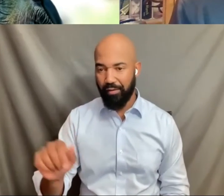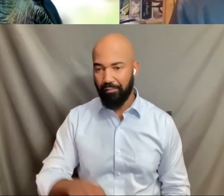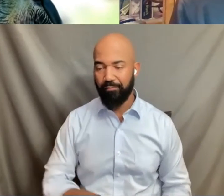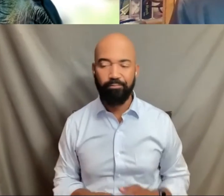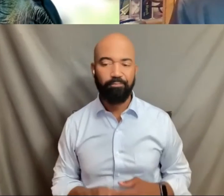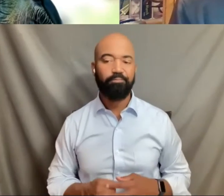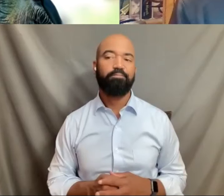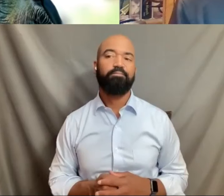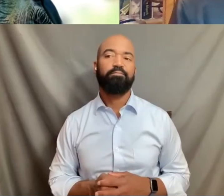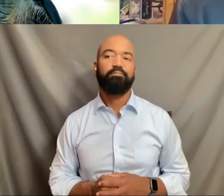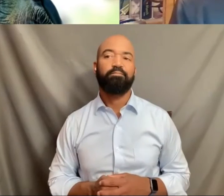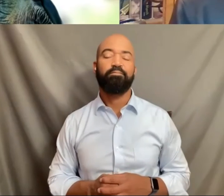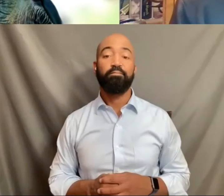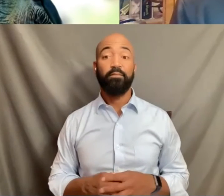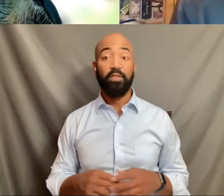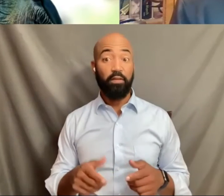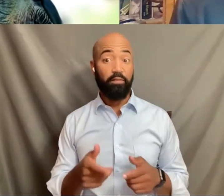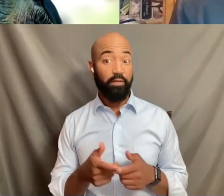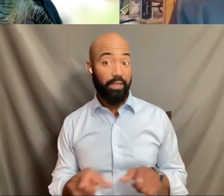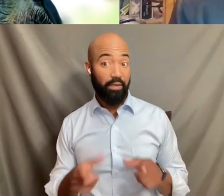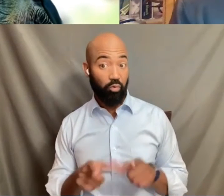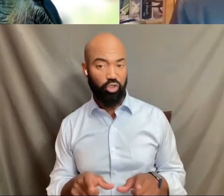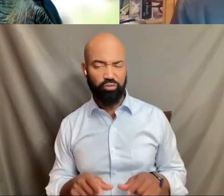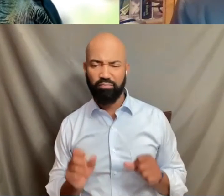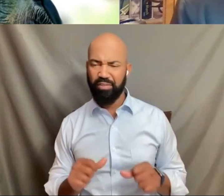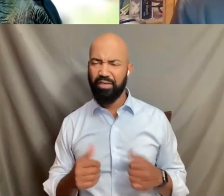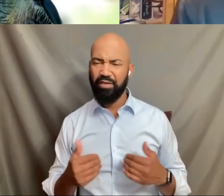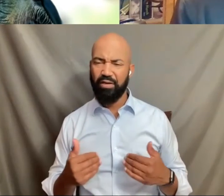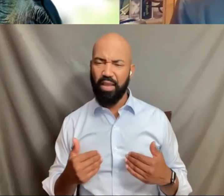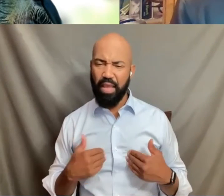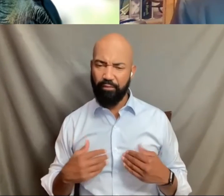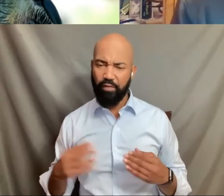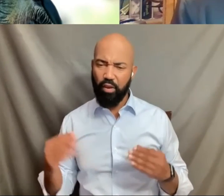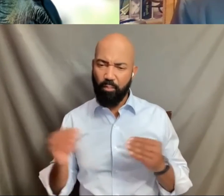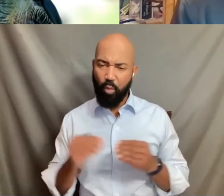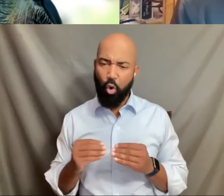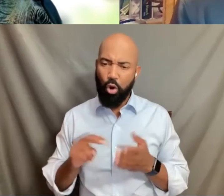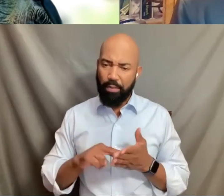the language of this could have meaning far beyond just the ADA.